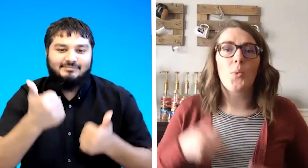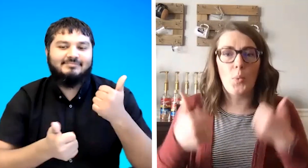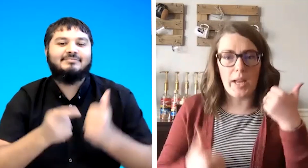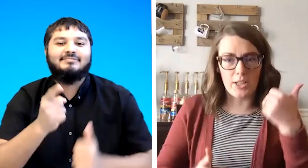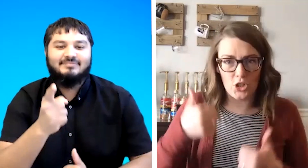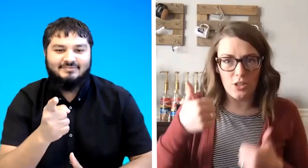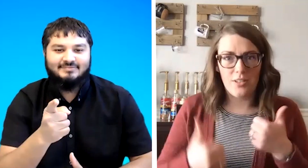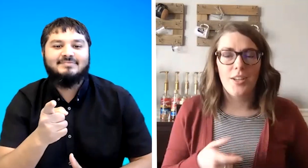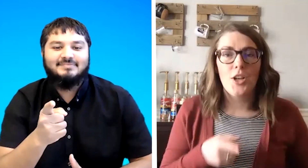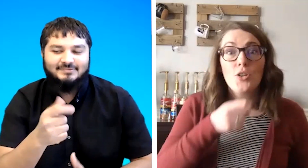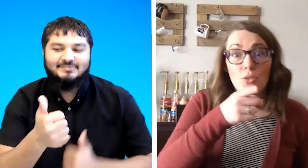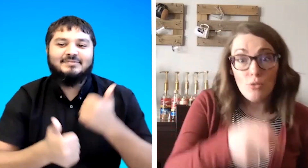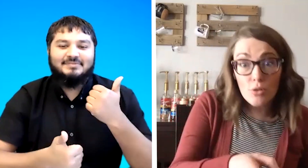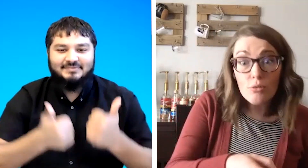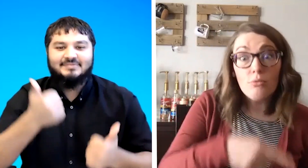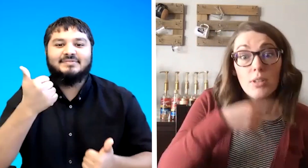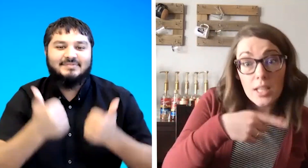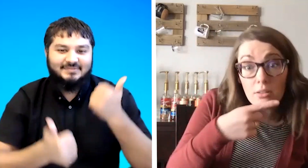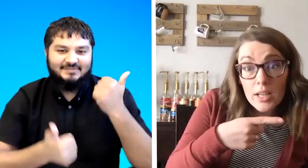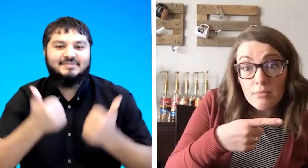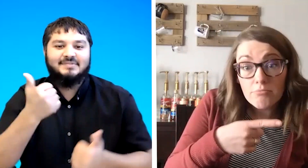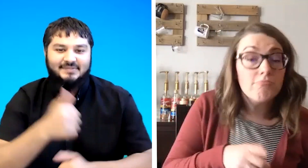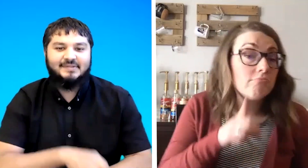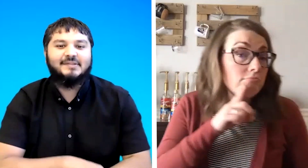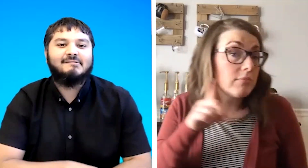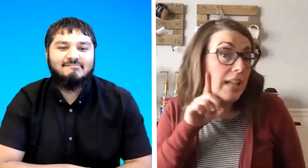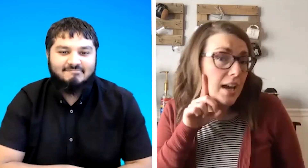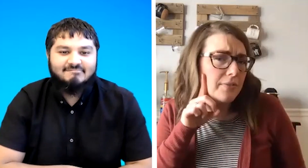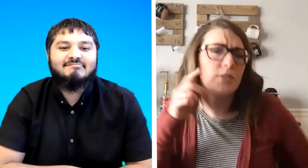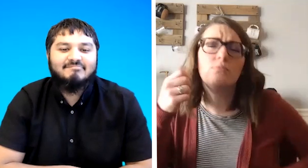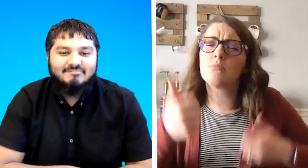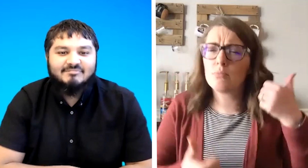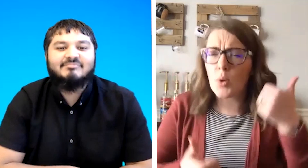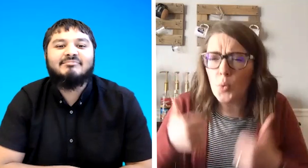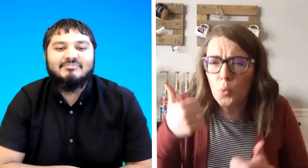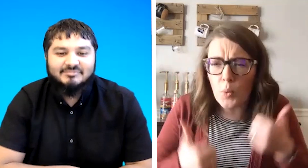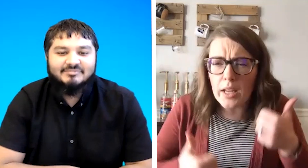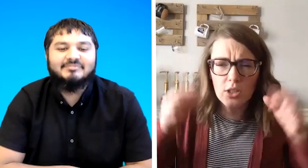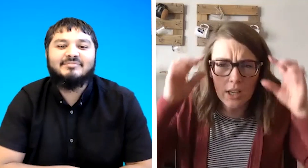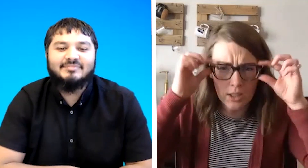which you hearing deaf witch and you see